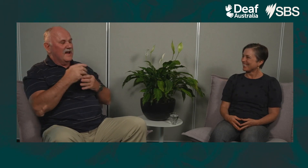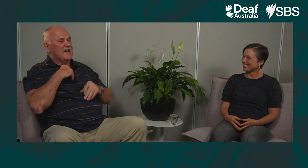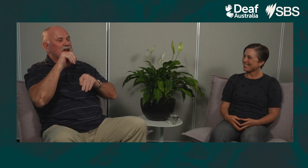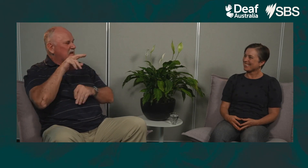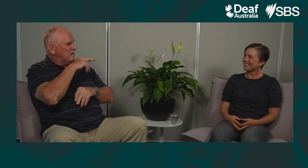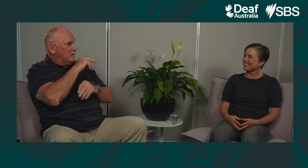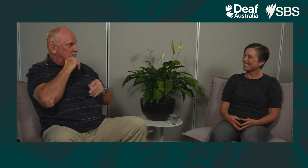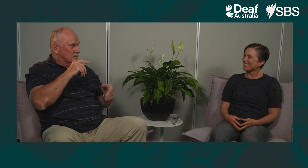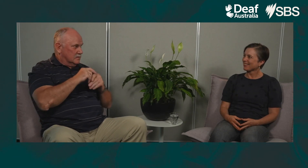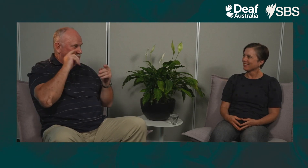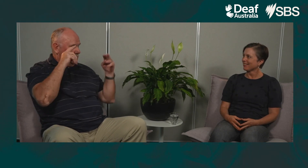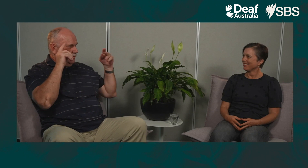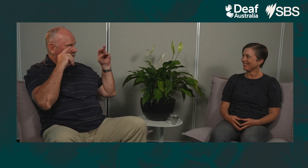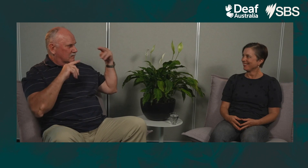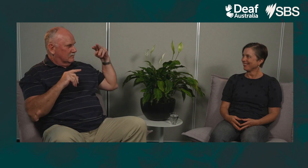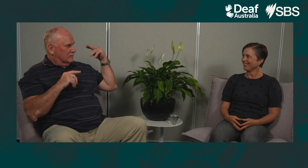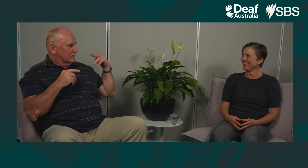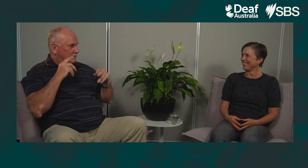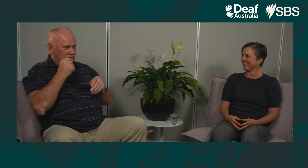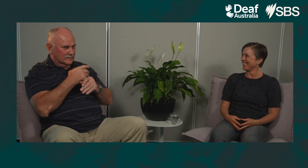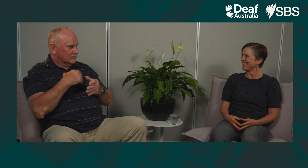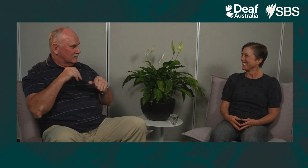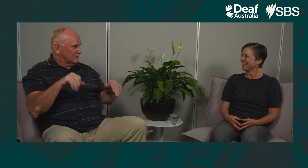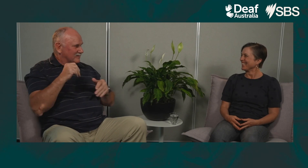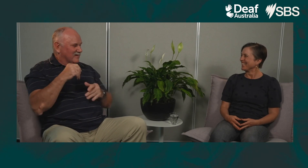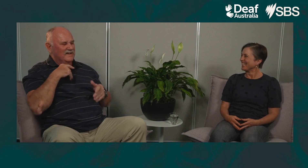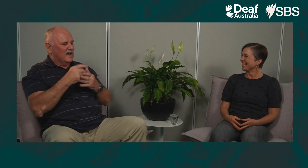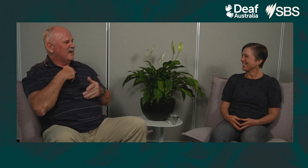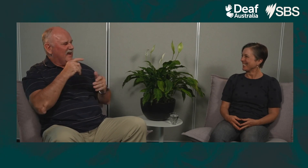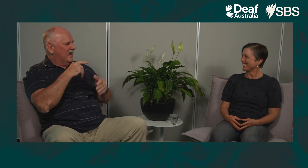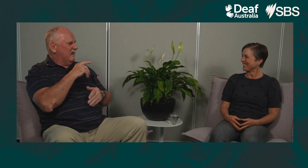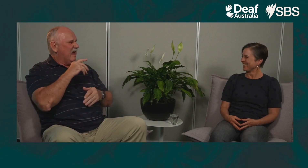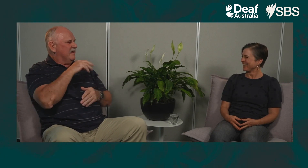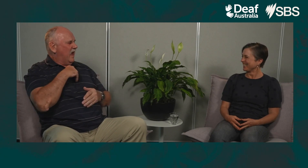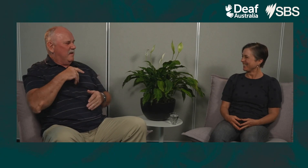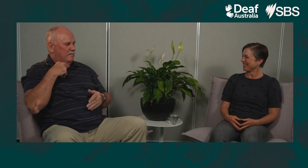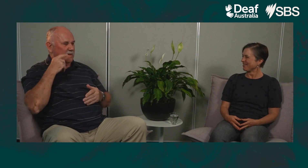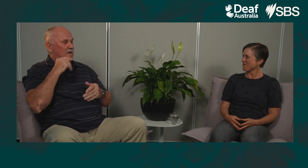You could see the anxiety in his face. I wanted to reassure him so I thought okay,